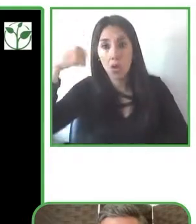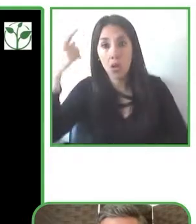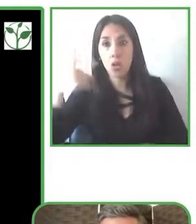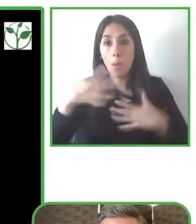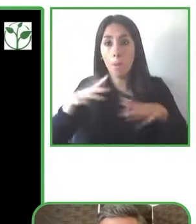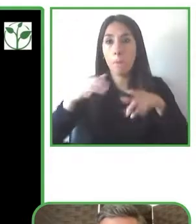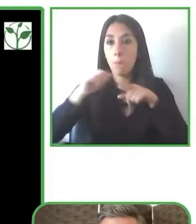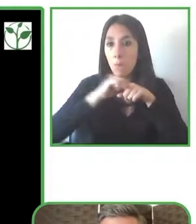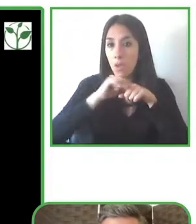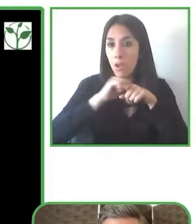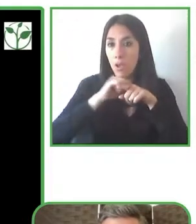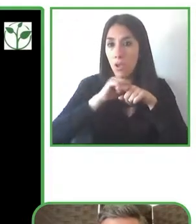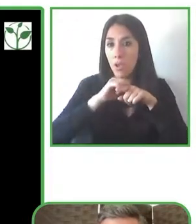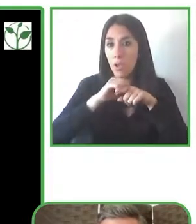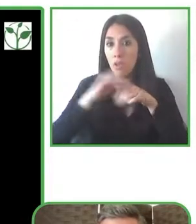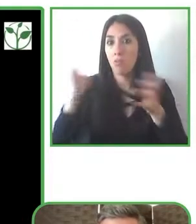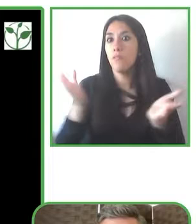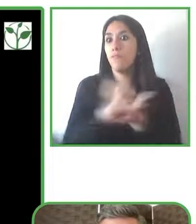customer service experience for their external stakeholders.